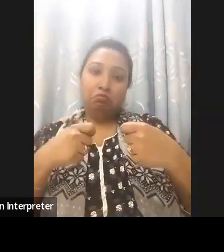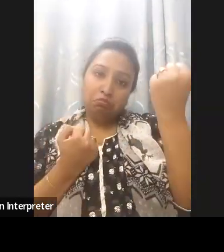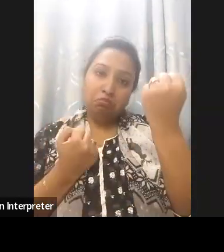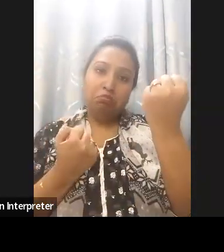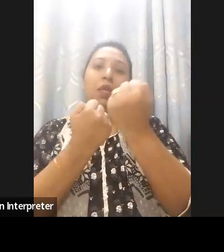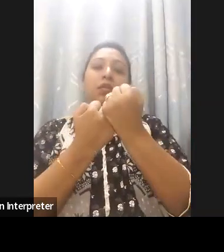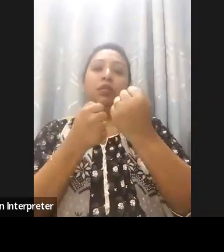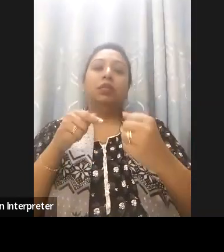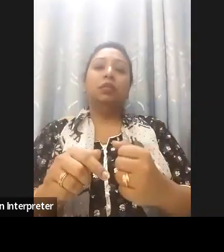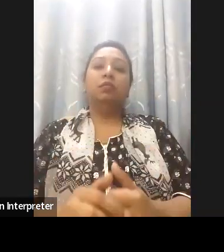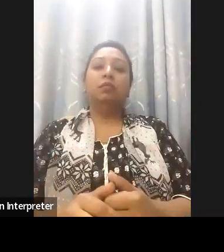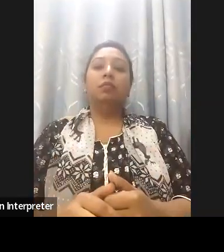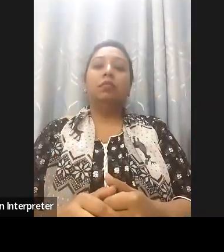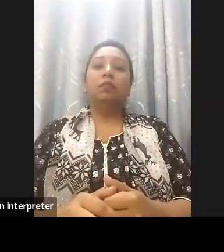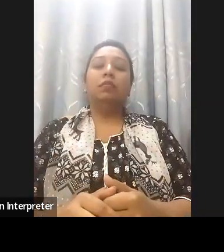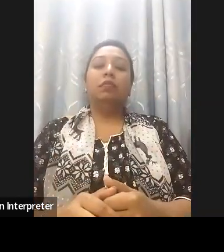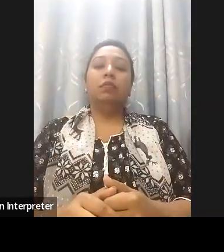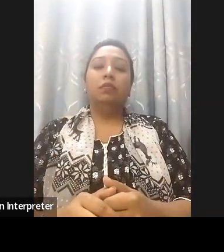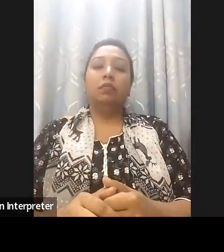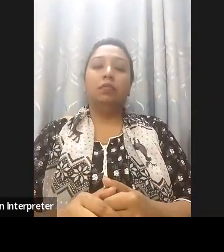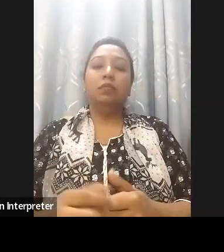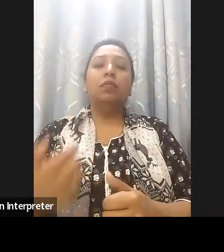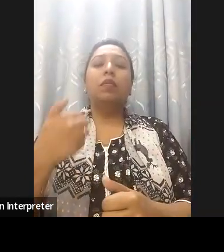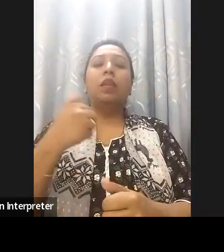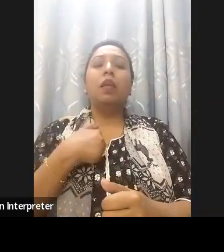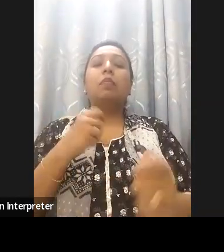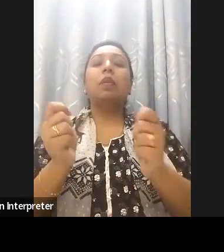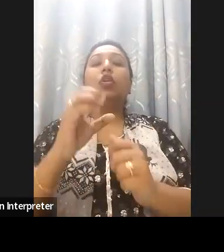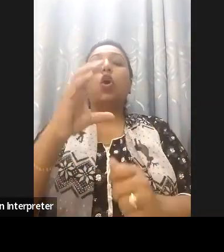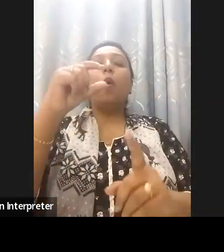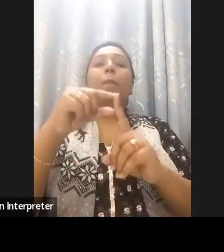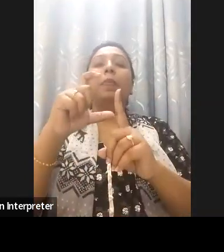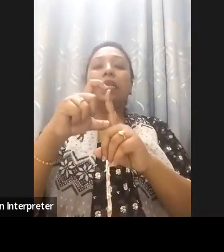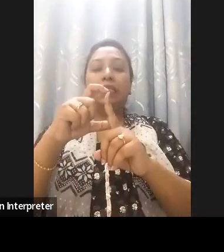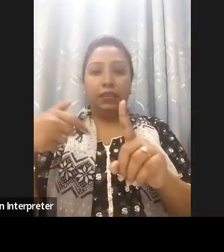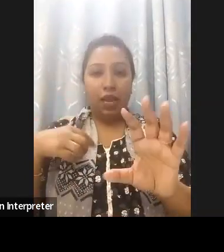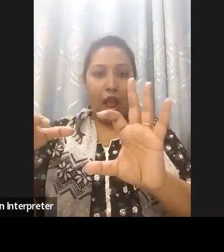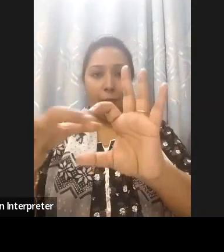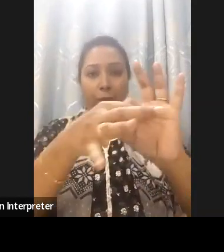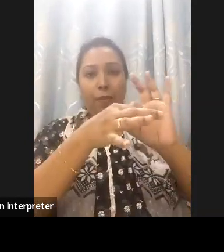are just working with the number of OPDs they are our partner we organized that this year also we